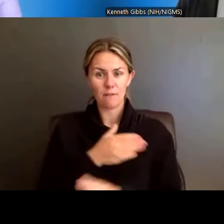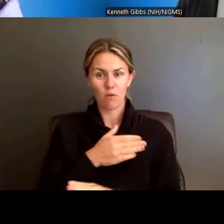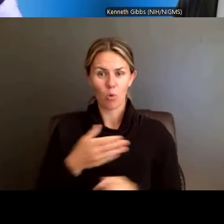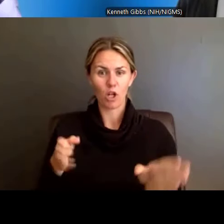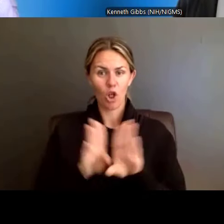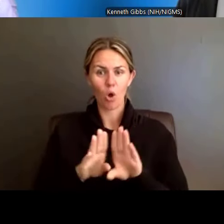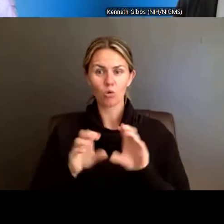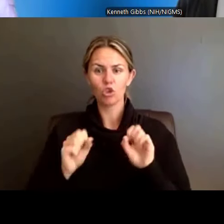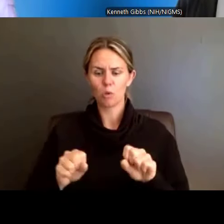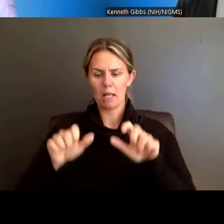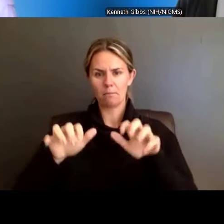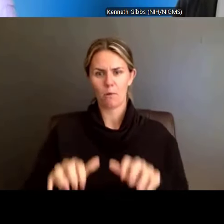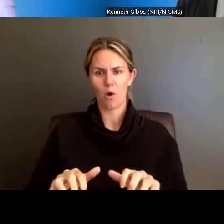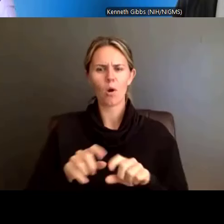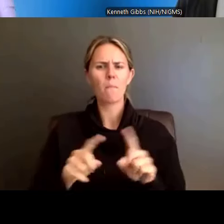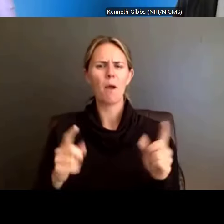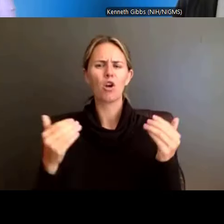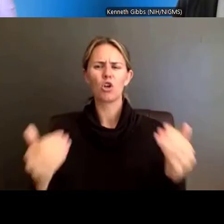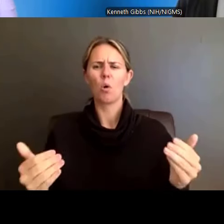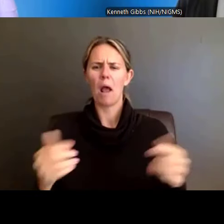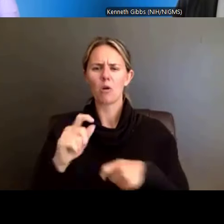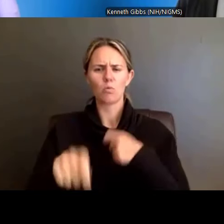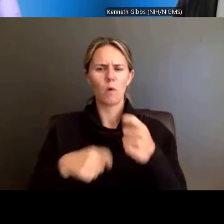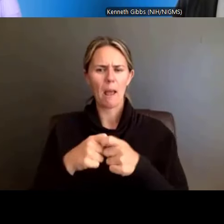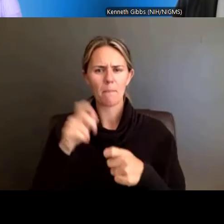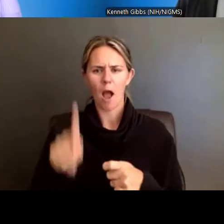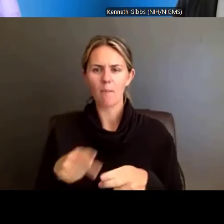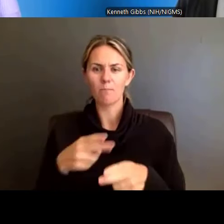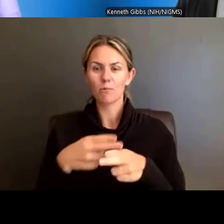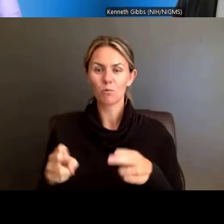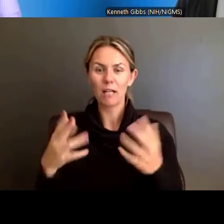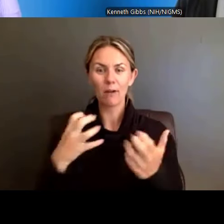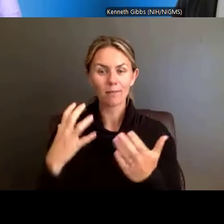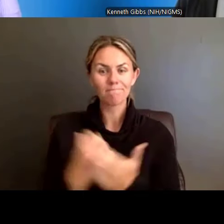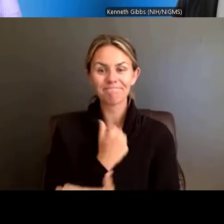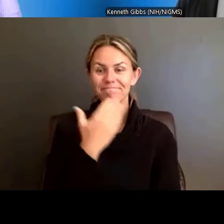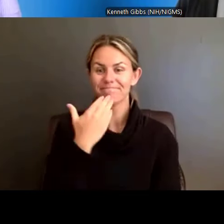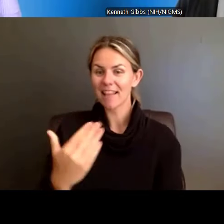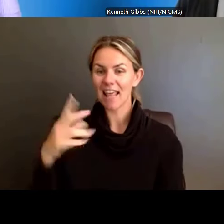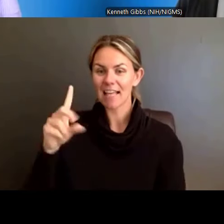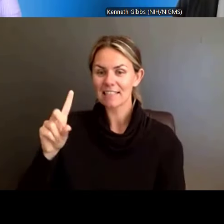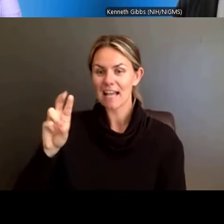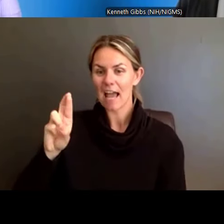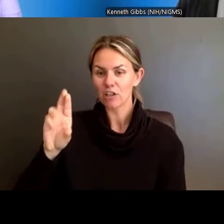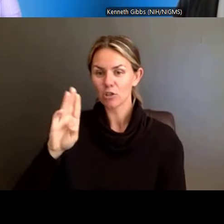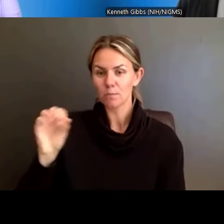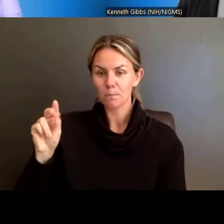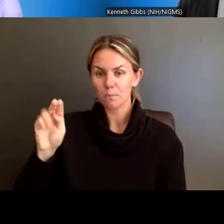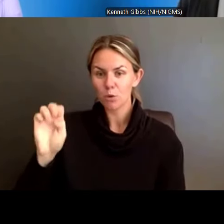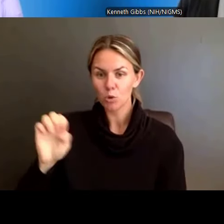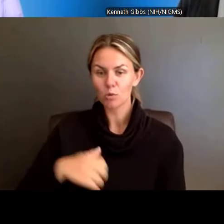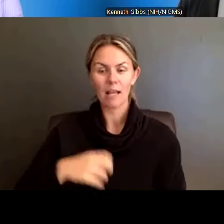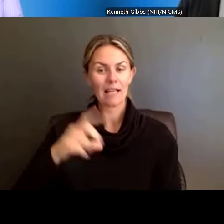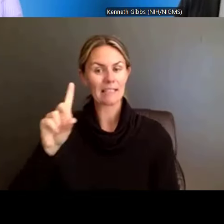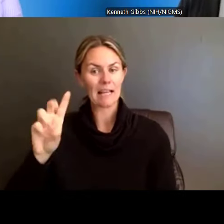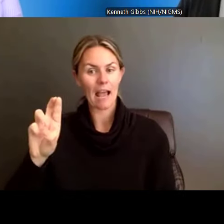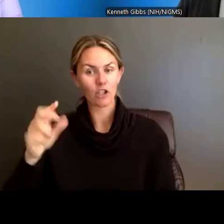But let me just wrap up really quickly, and I'm going to thank Dr. Boone and Dr. Gibbs. I'm going to thank everybody behind the scenes